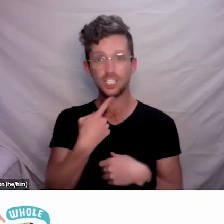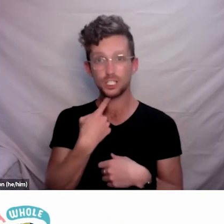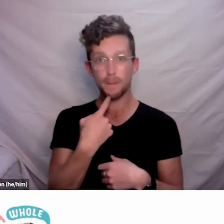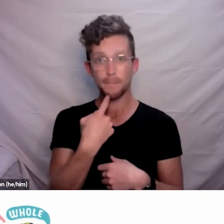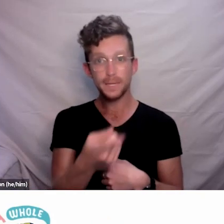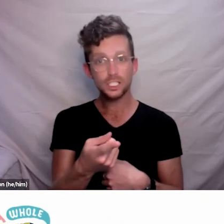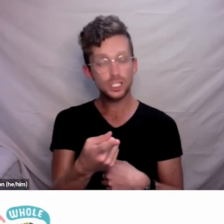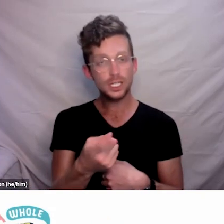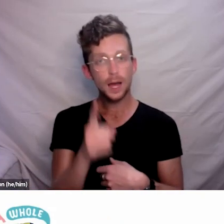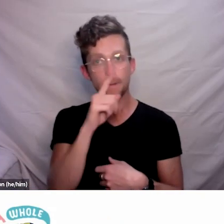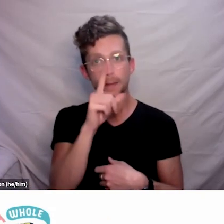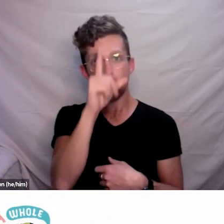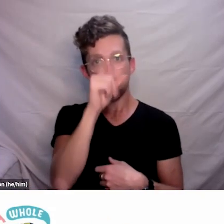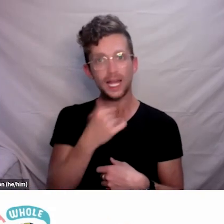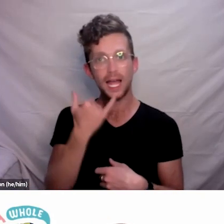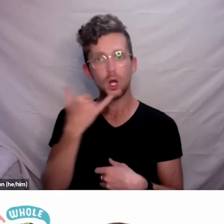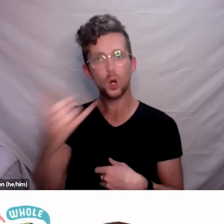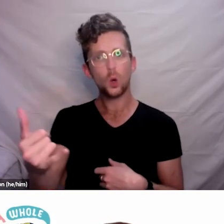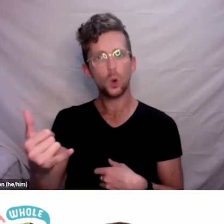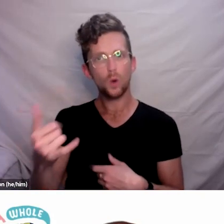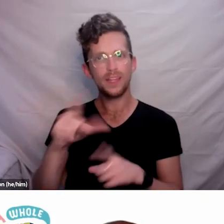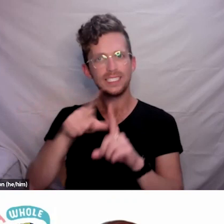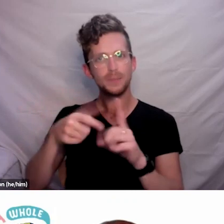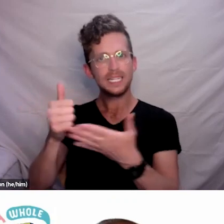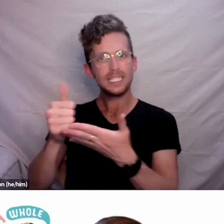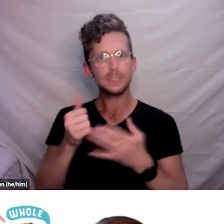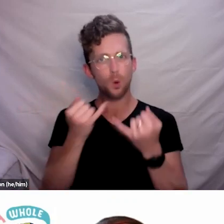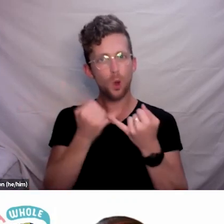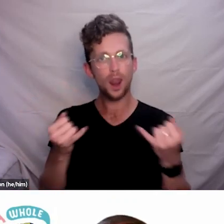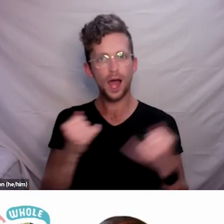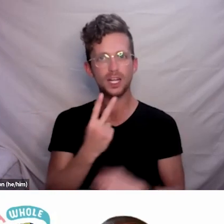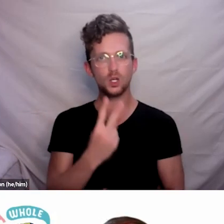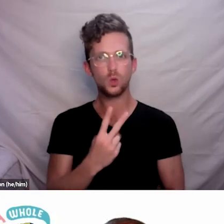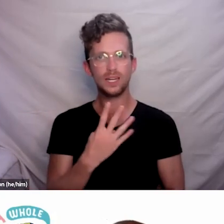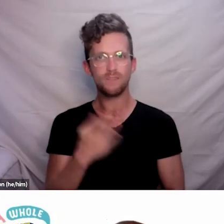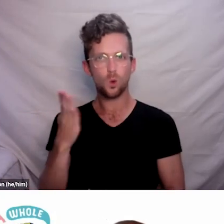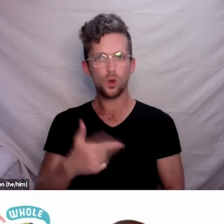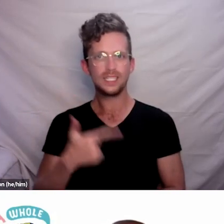Helpline 24 hours a day, seven days a week. There’s also a Wellbeing line